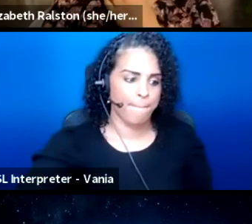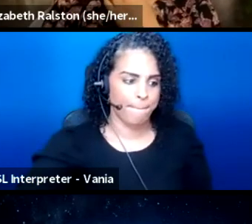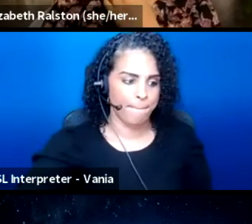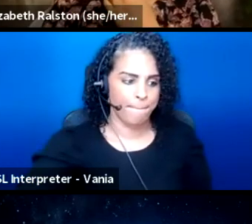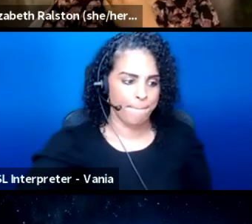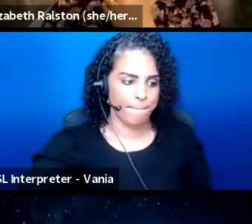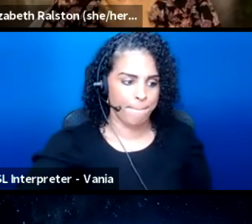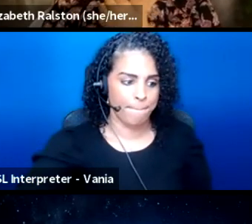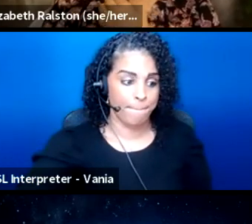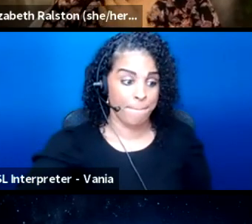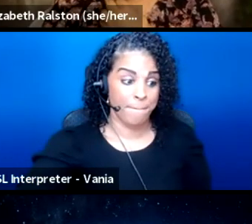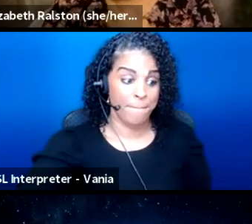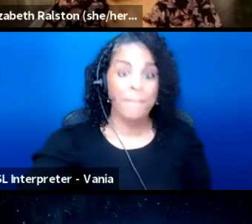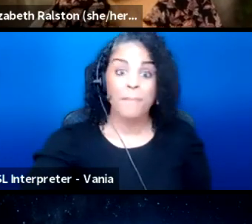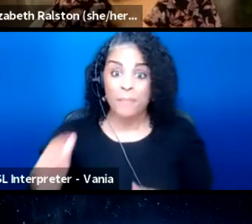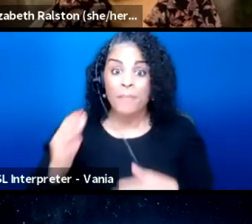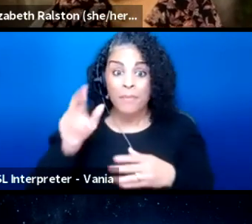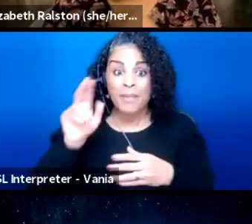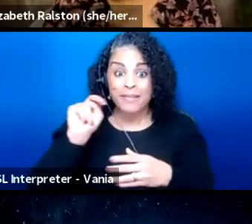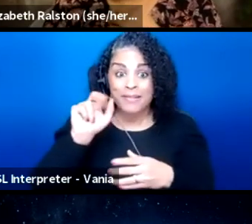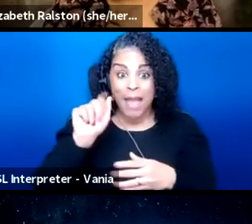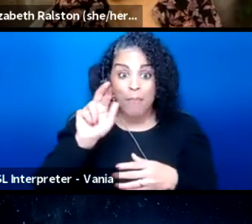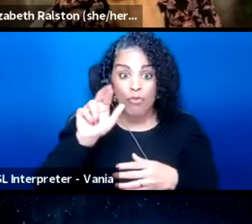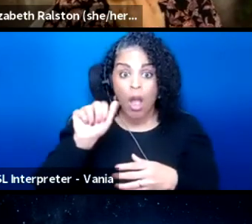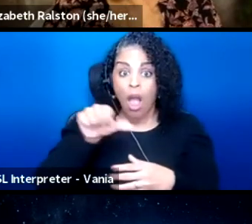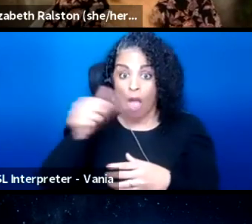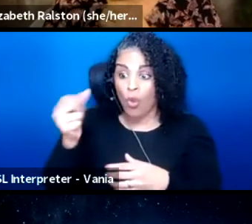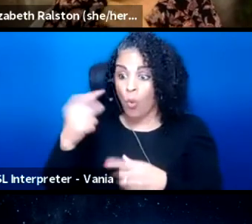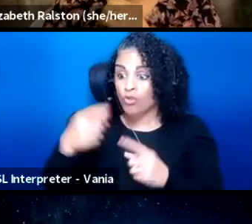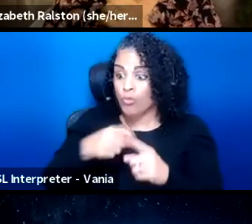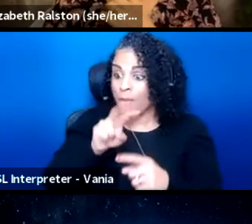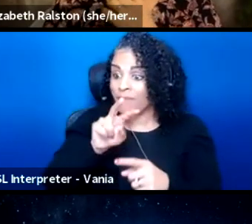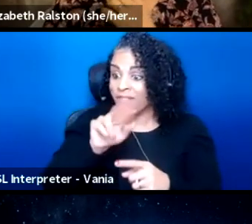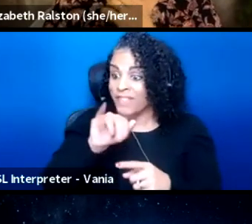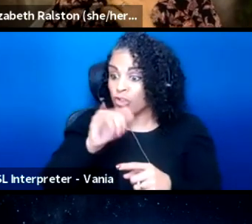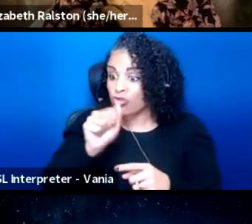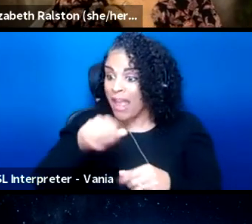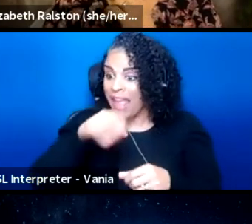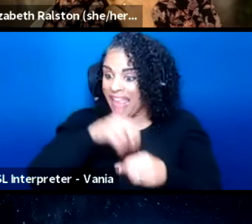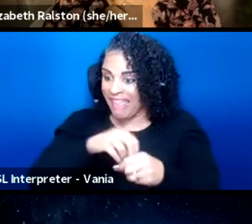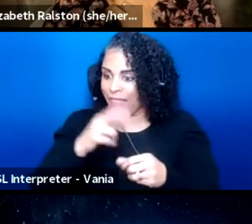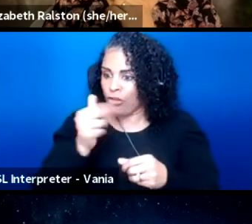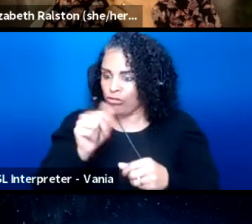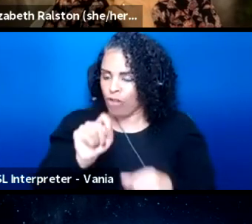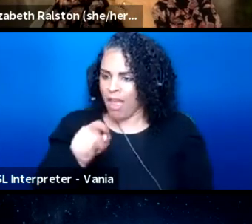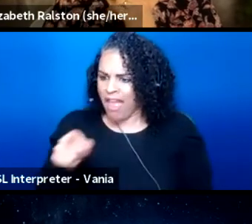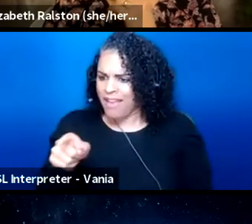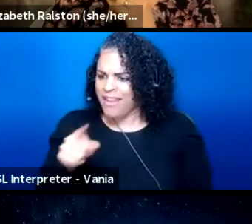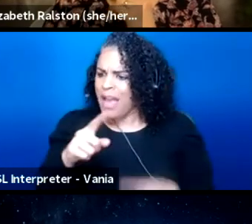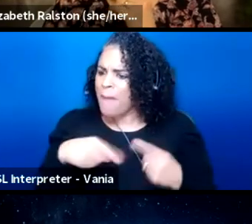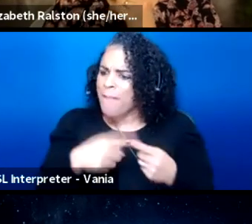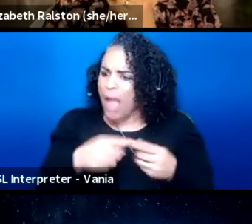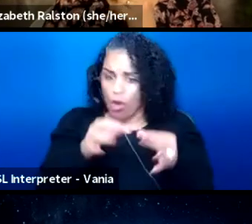There is another question from VJ in the chat about captions.